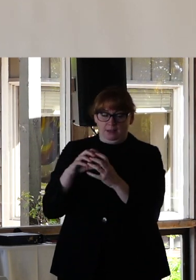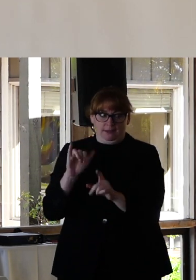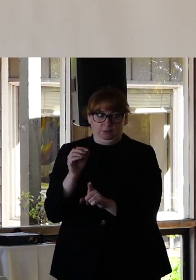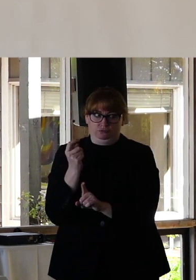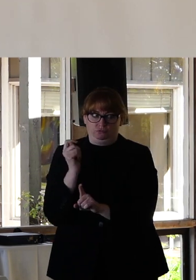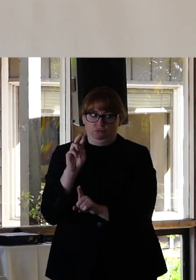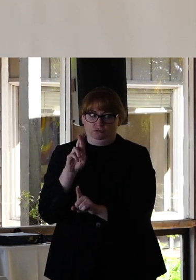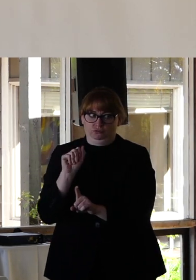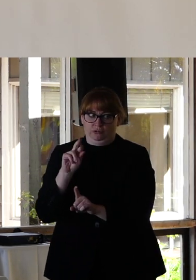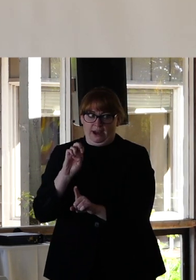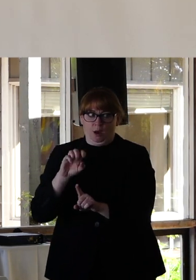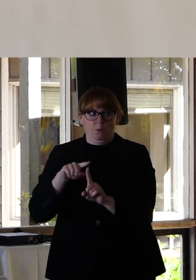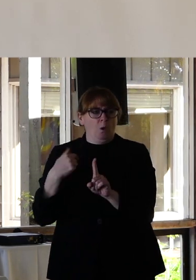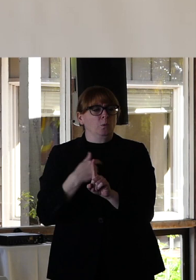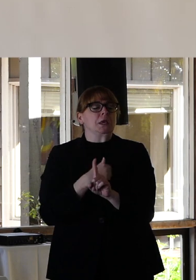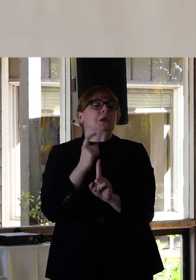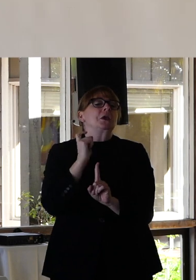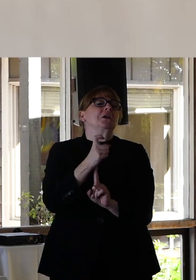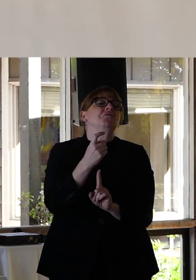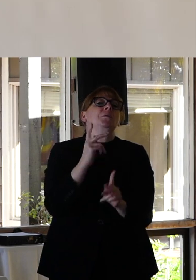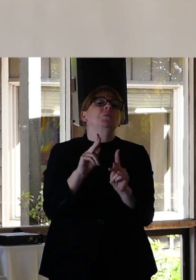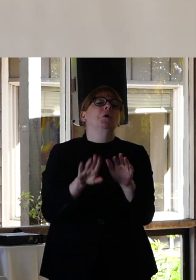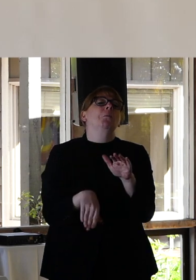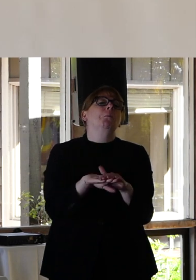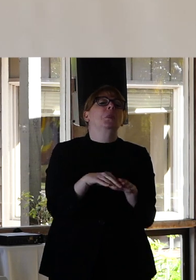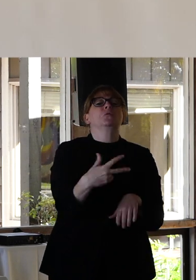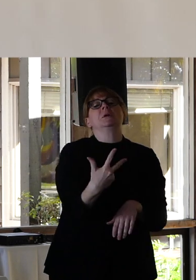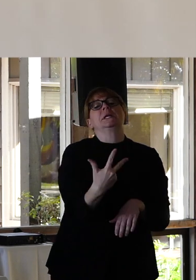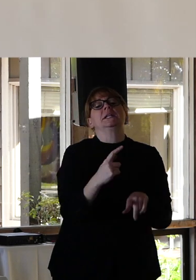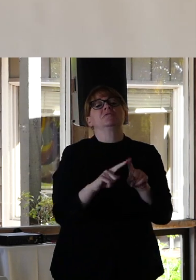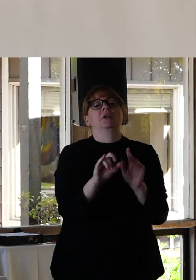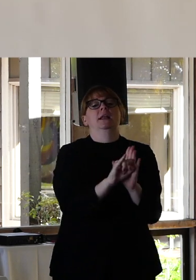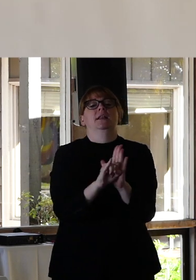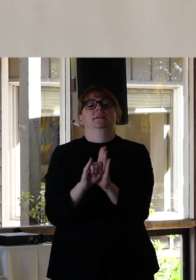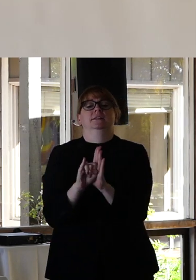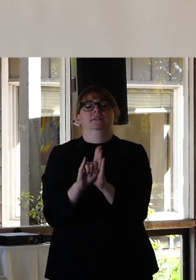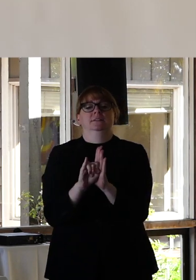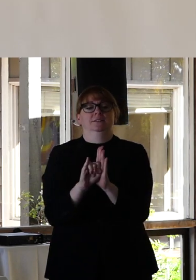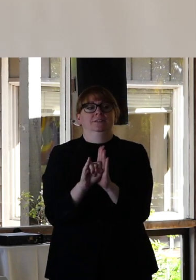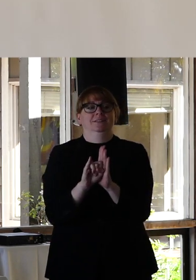we limit people to, two, maybe at most three identities that we allow them